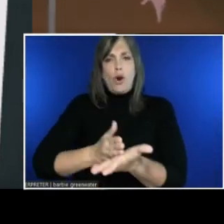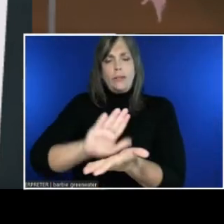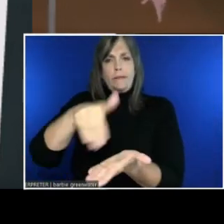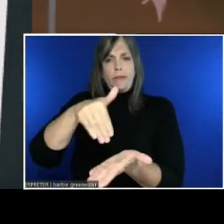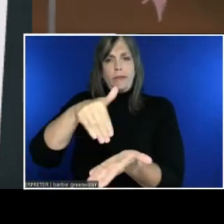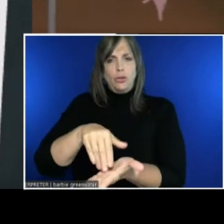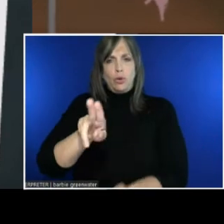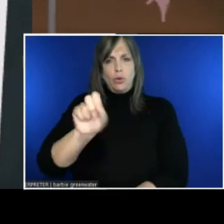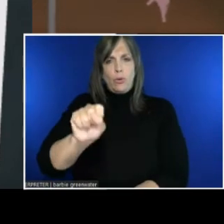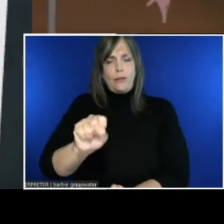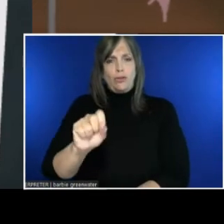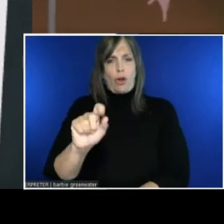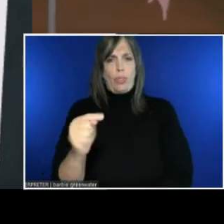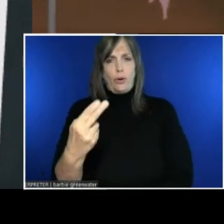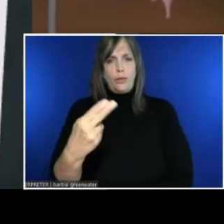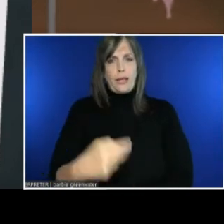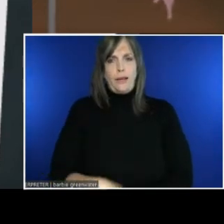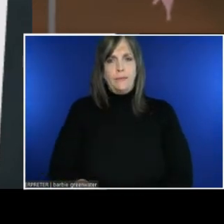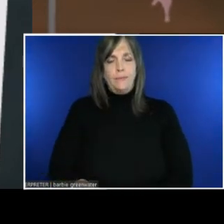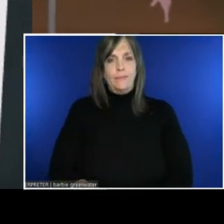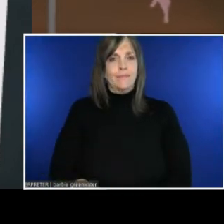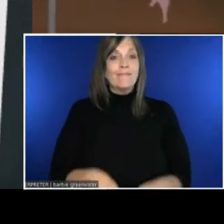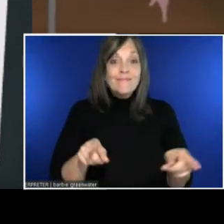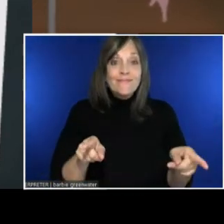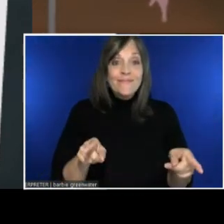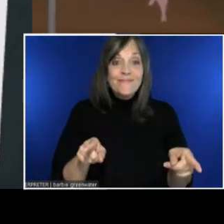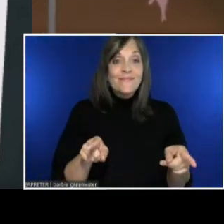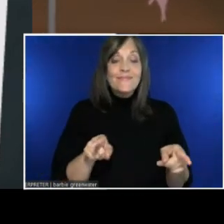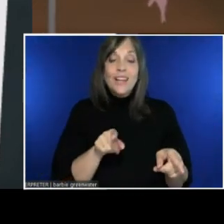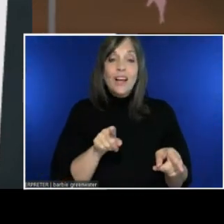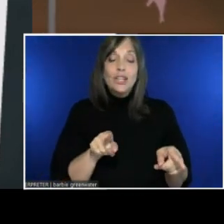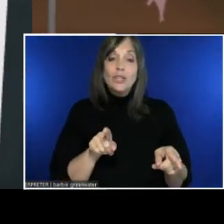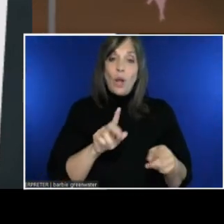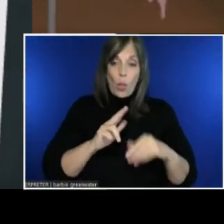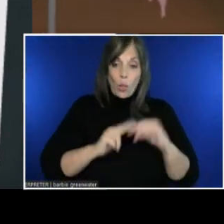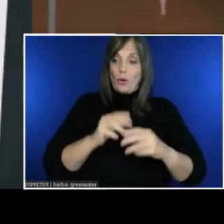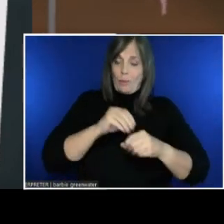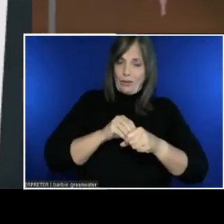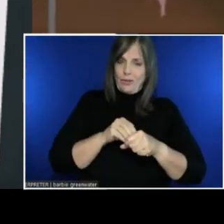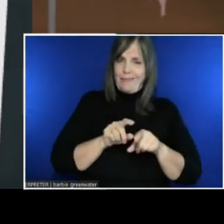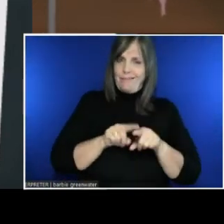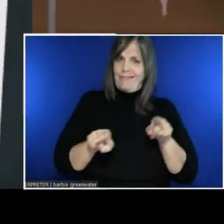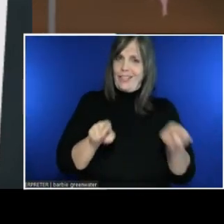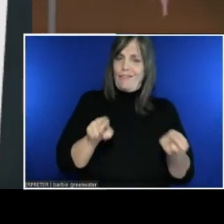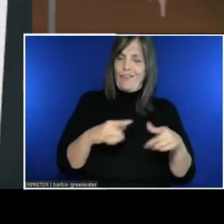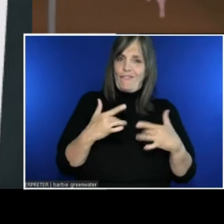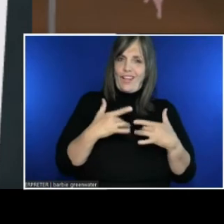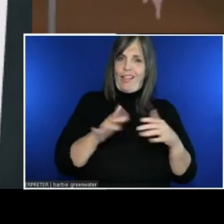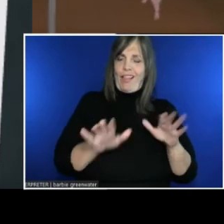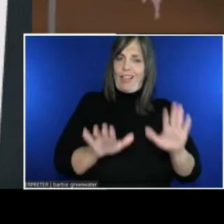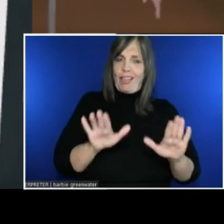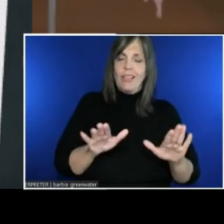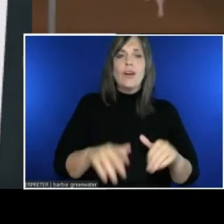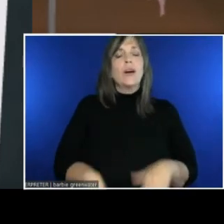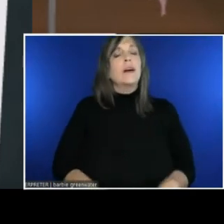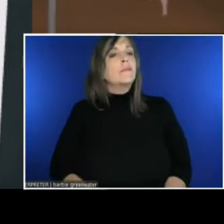And those are just the built-in ones. If you're so inclined, you can build your own custom or neural voices, and make them